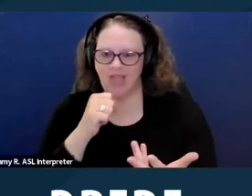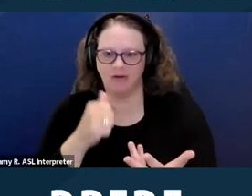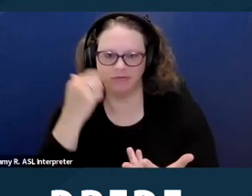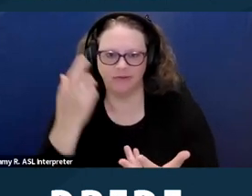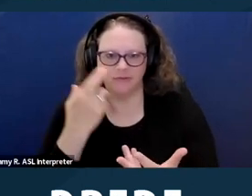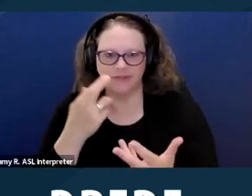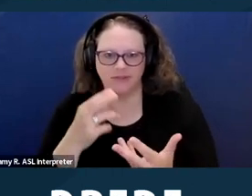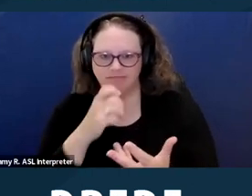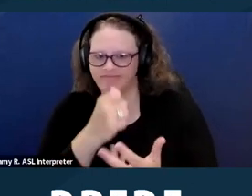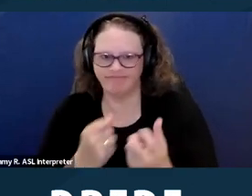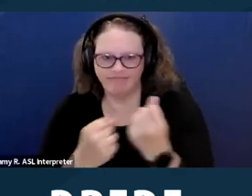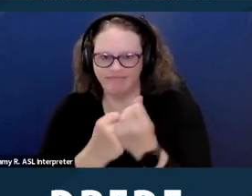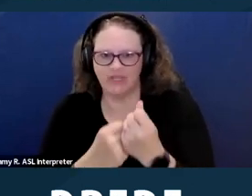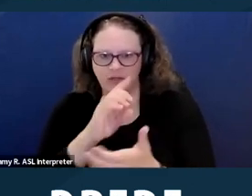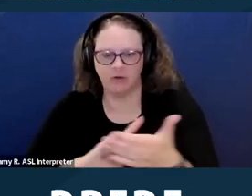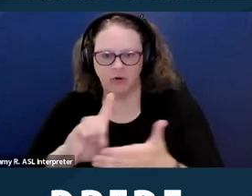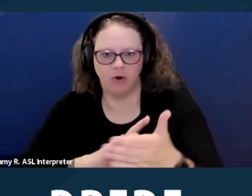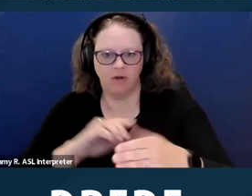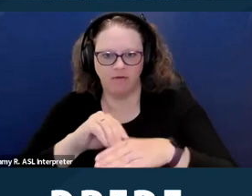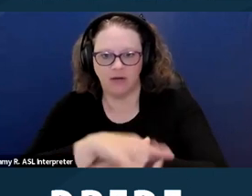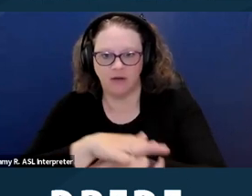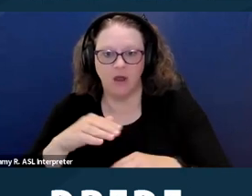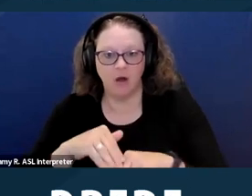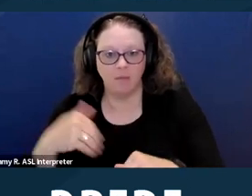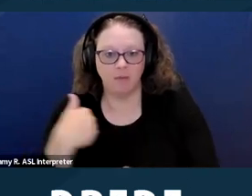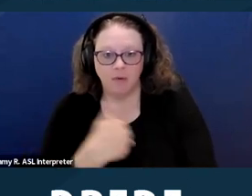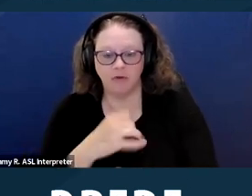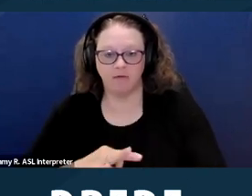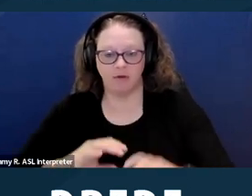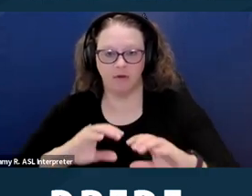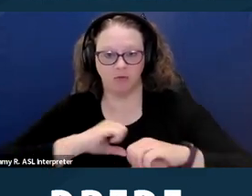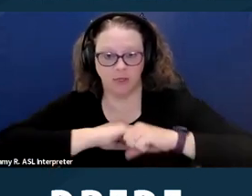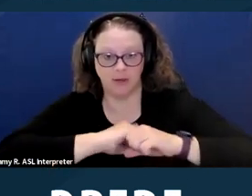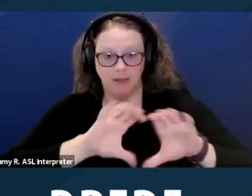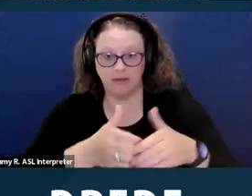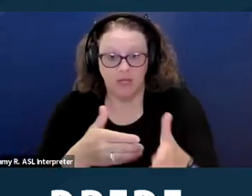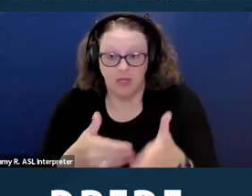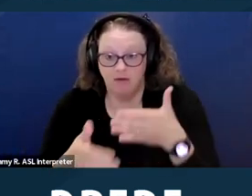of a protected class, even when the provider had no intent to discriminate,